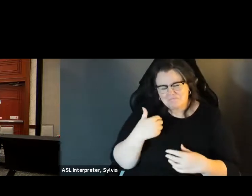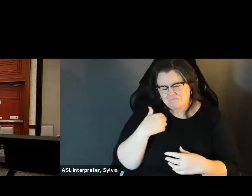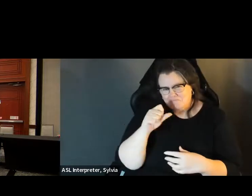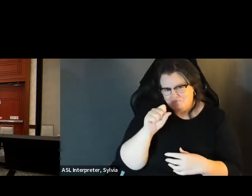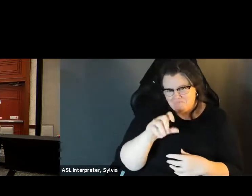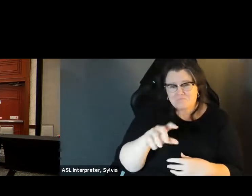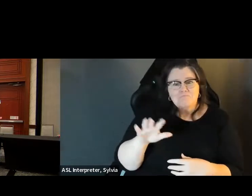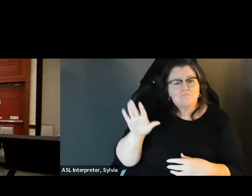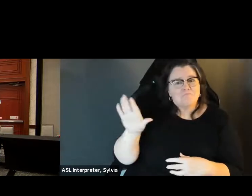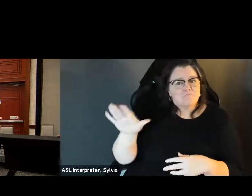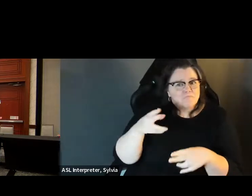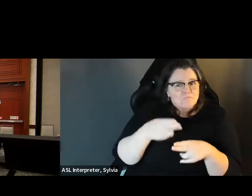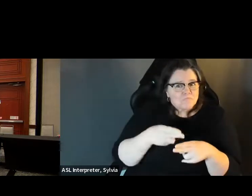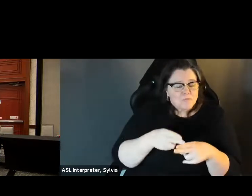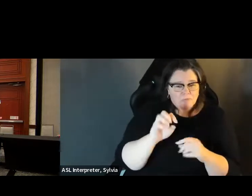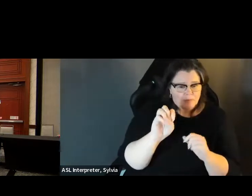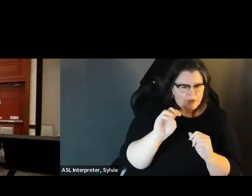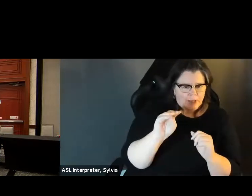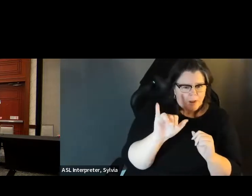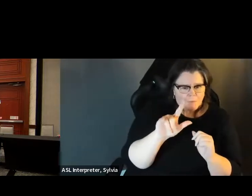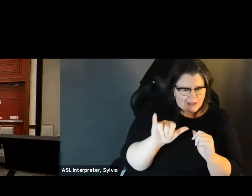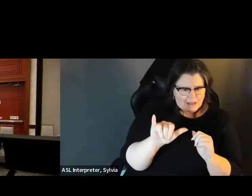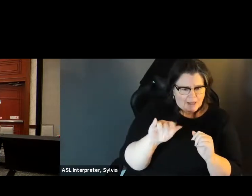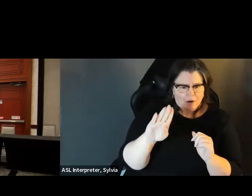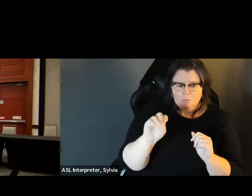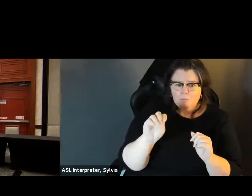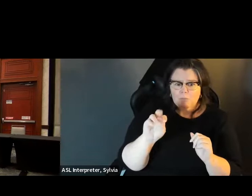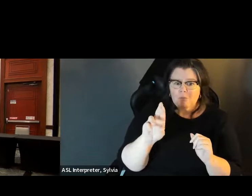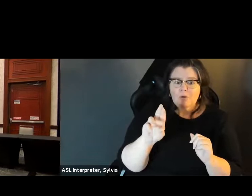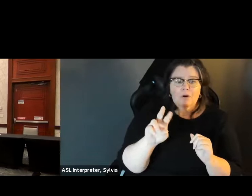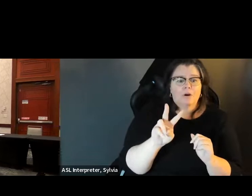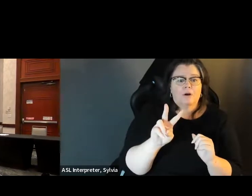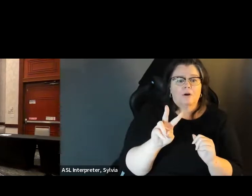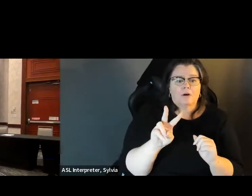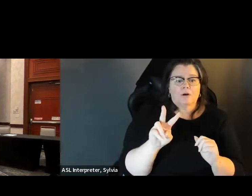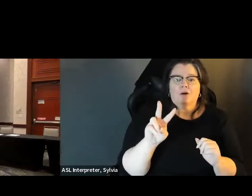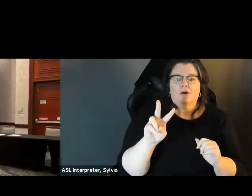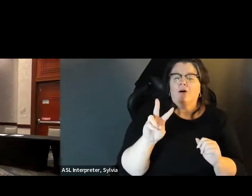introduce to you our keynote speaker who I feel like needs no introduction but just by way of a quick introduction,